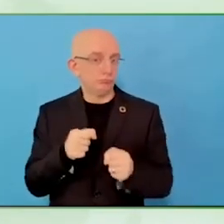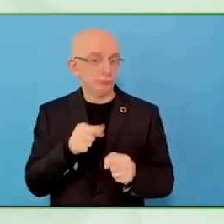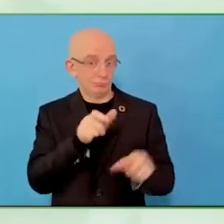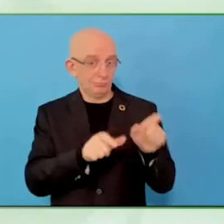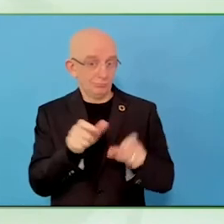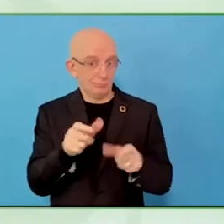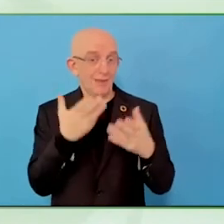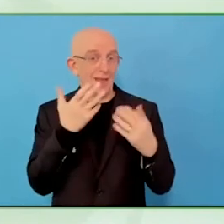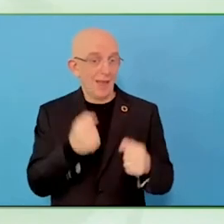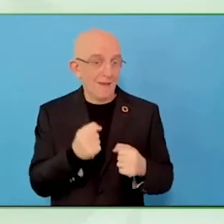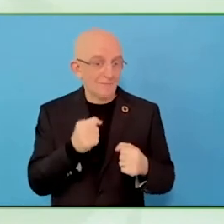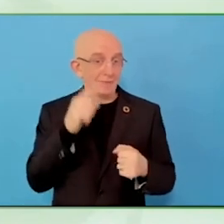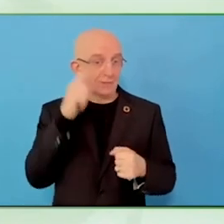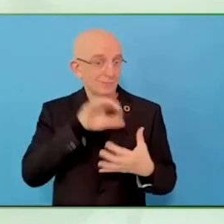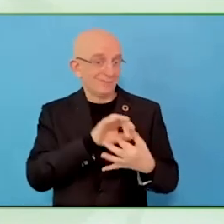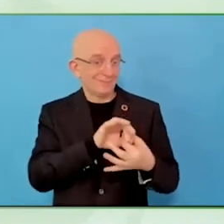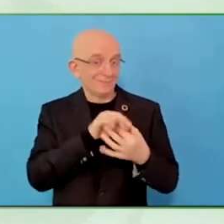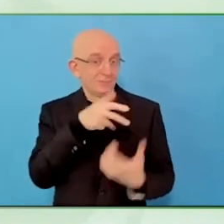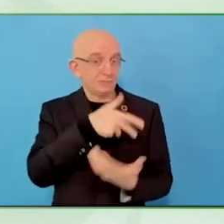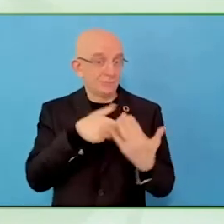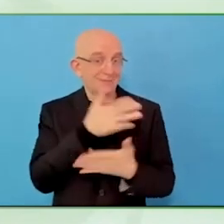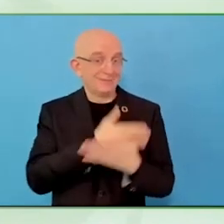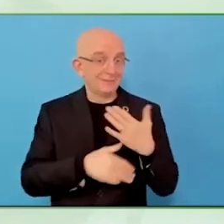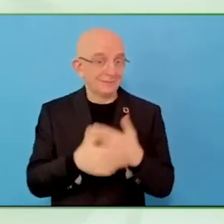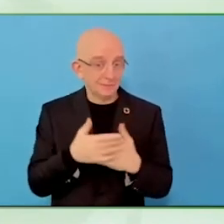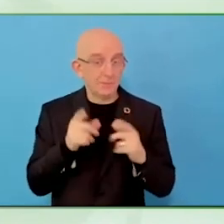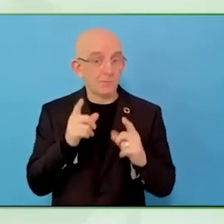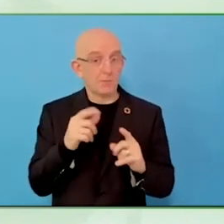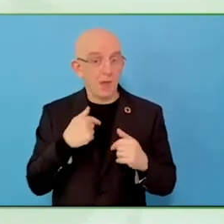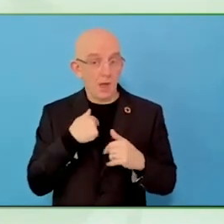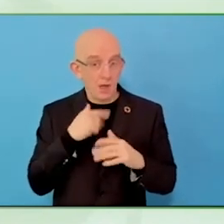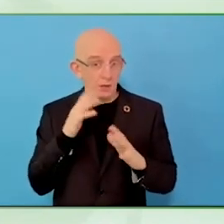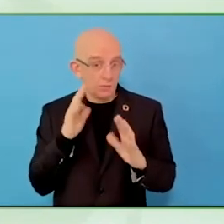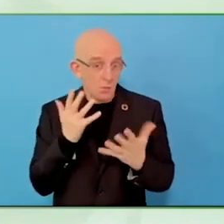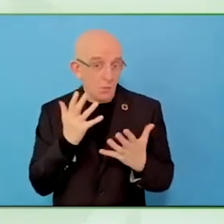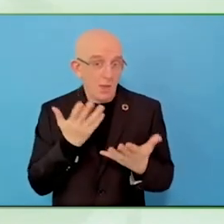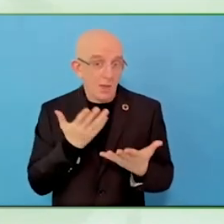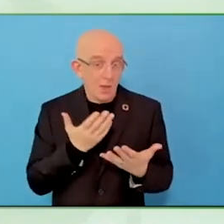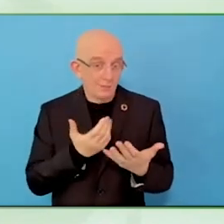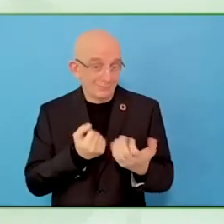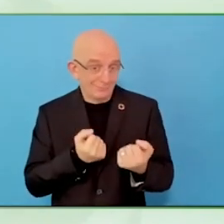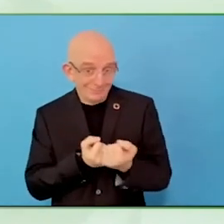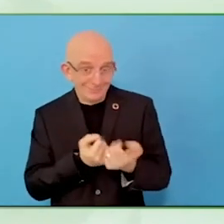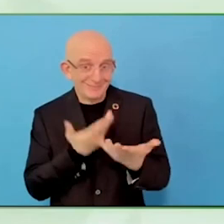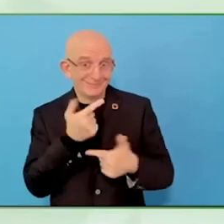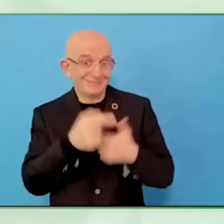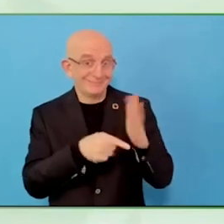What can I do. We say, wait a minute, let's talk together, I will explain, maybe he